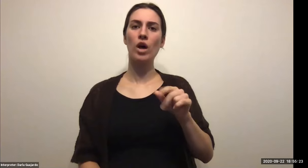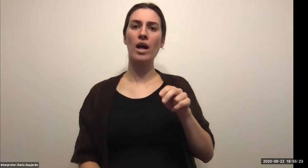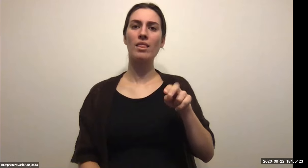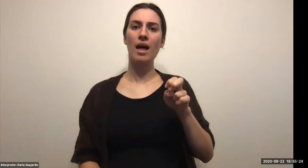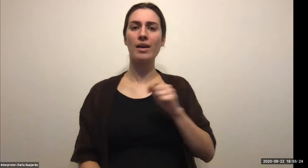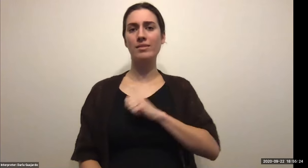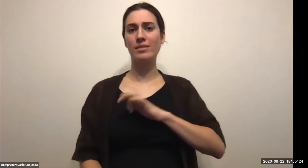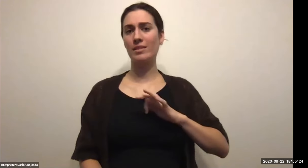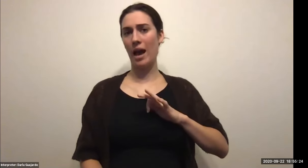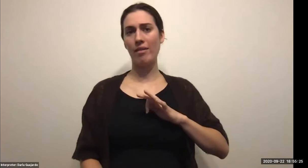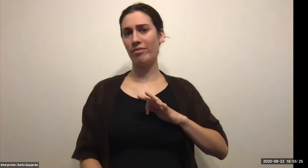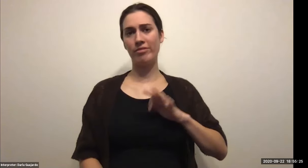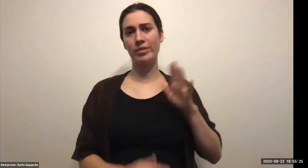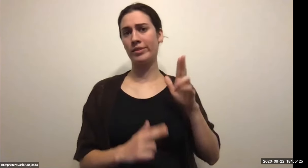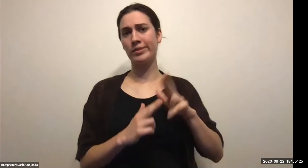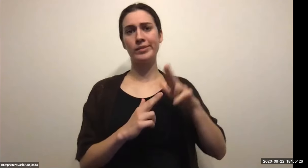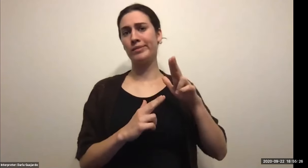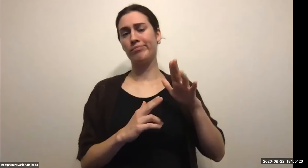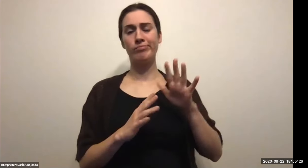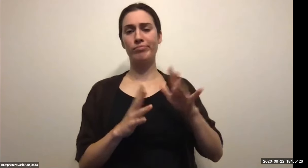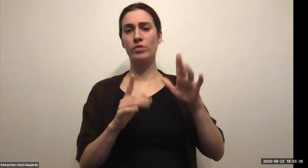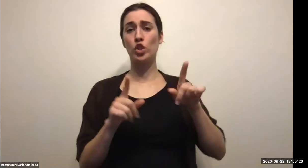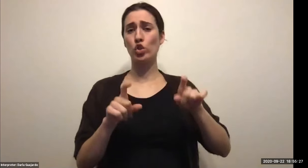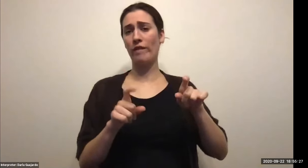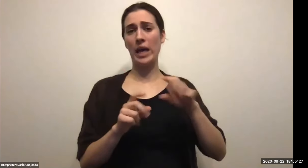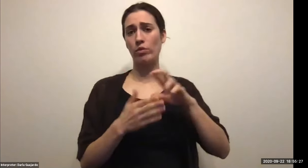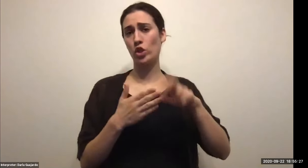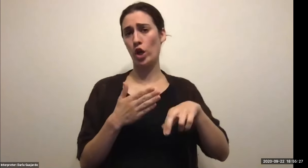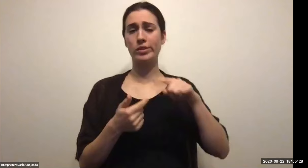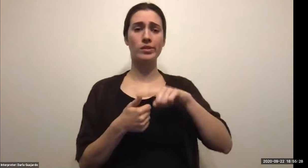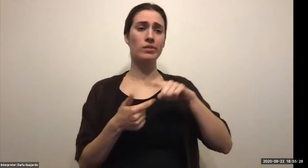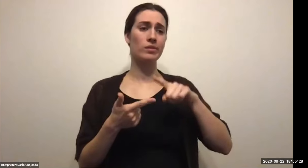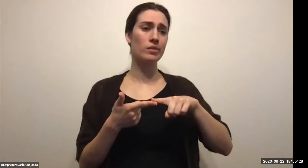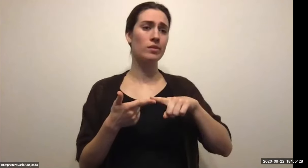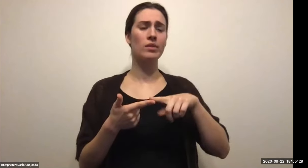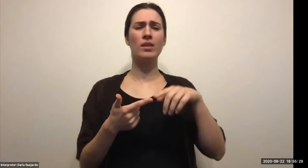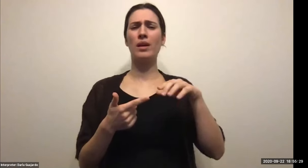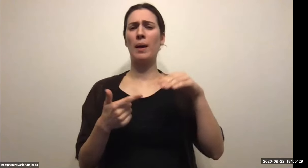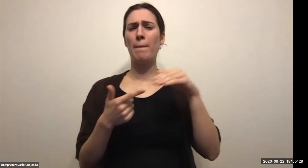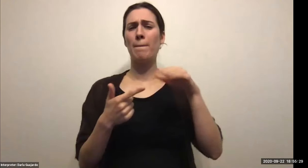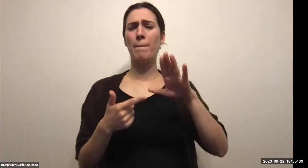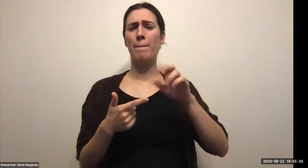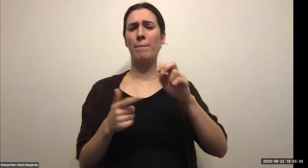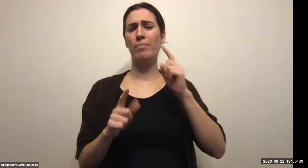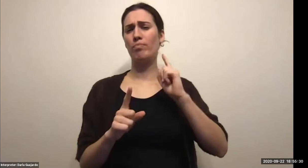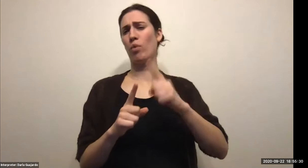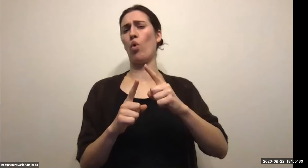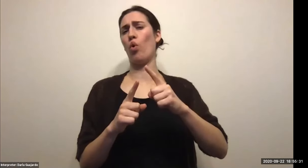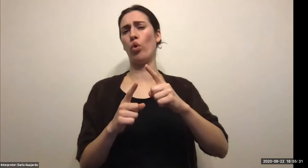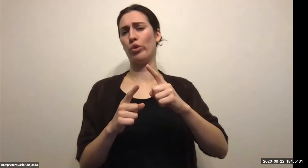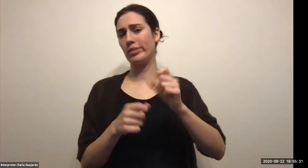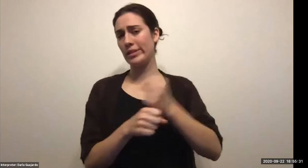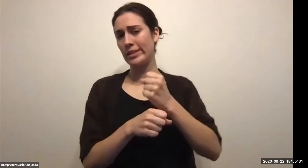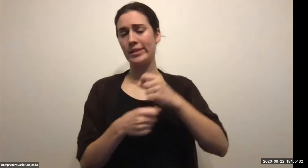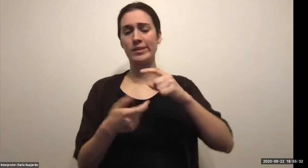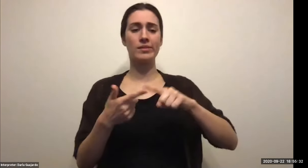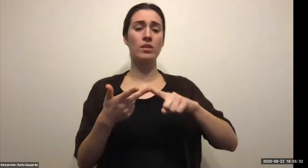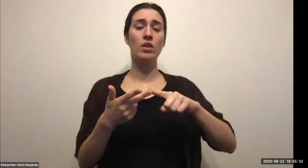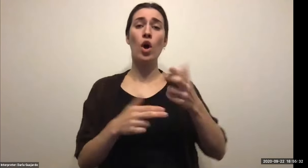Jeremy Wu (RIT Student): They may be because this is our actually our first event. Some of them are freshmen and transfer students might take a little time to warm up the